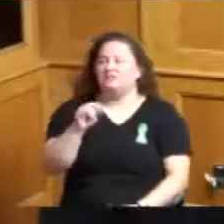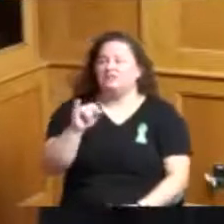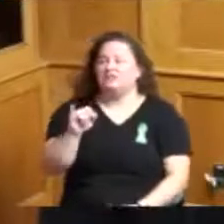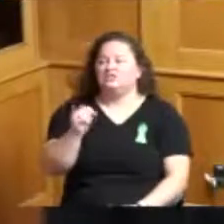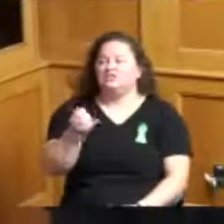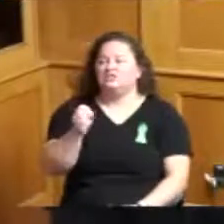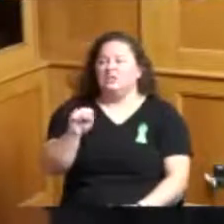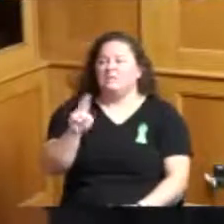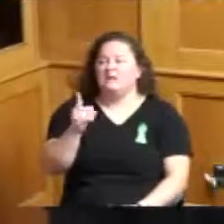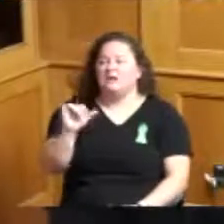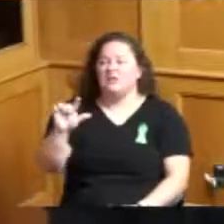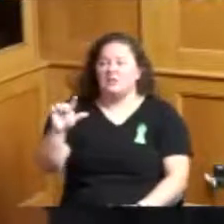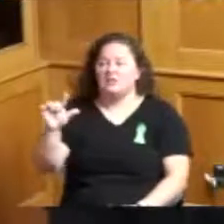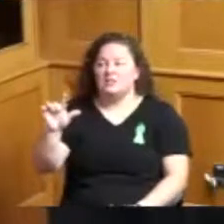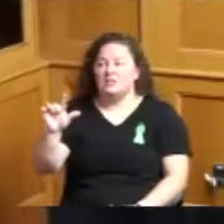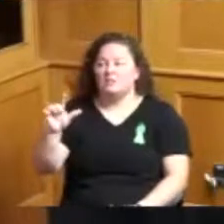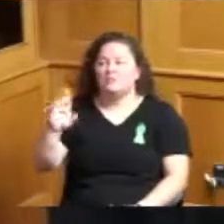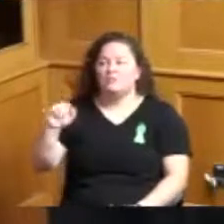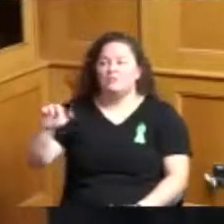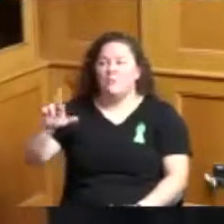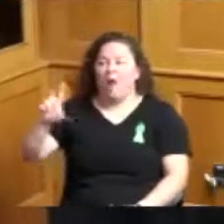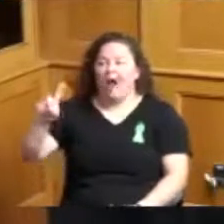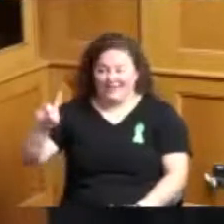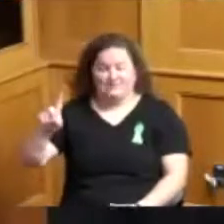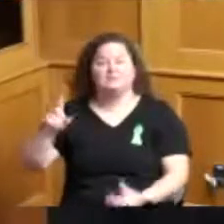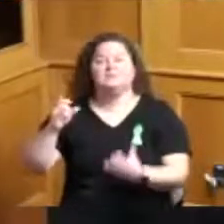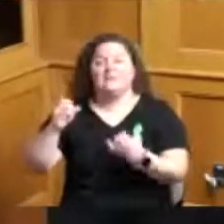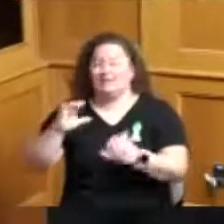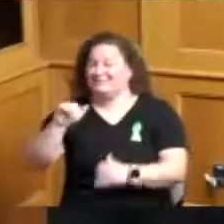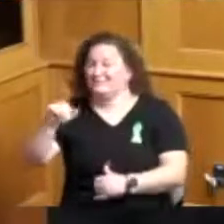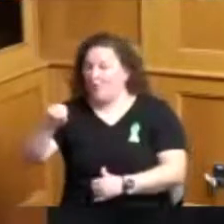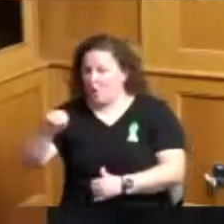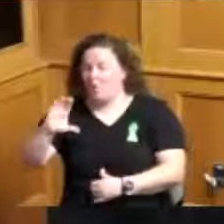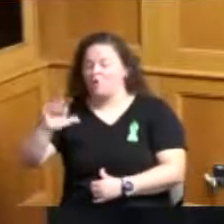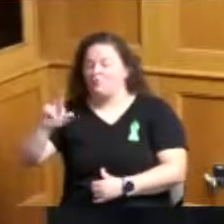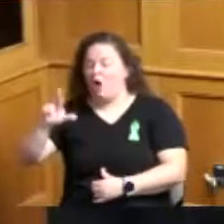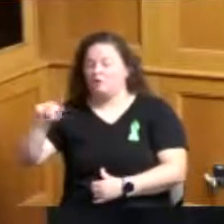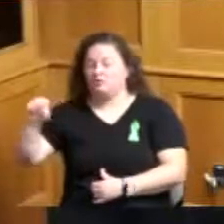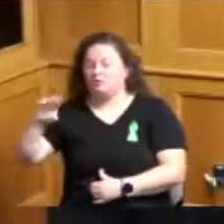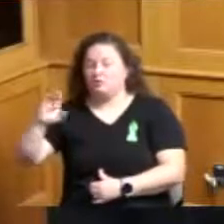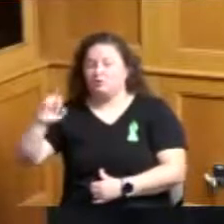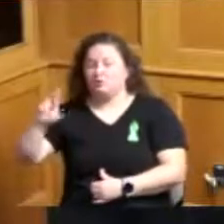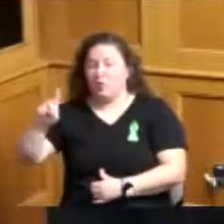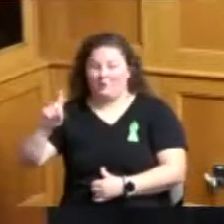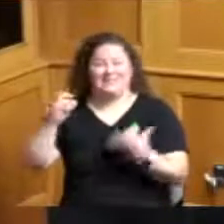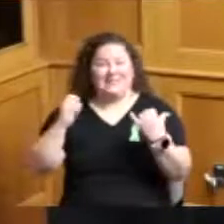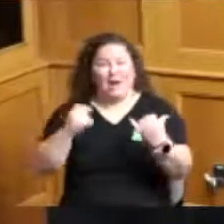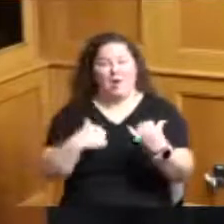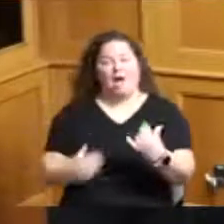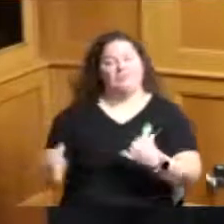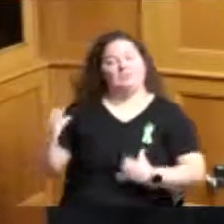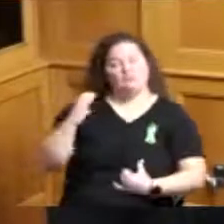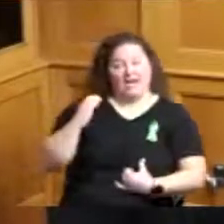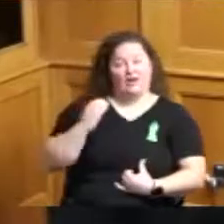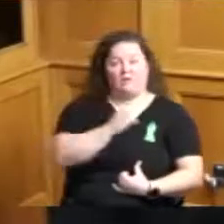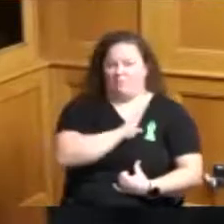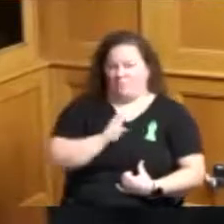of the Crossroads Center I am now the chair of the Board of the Crossroads Center and I'm here